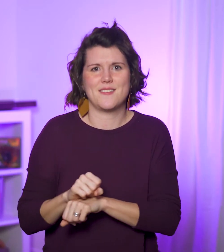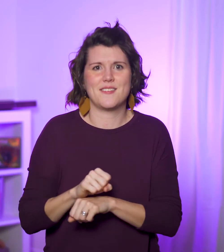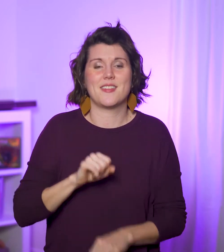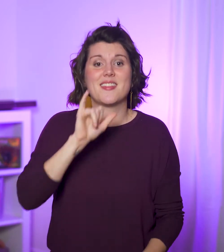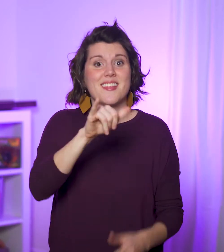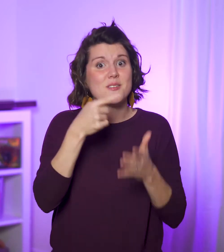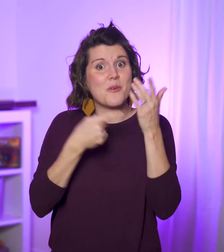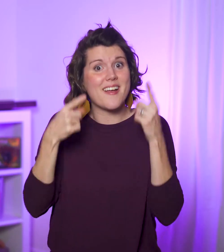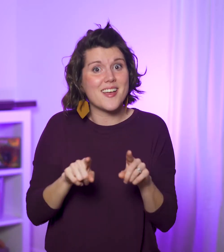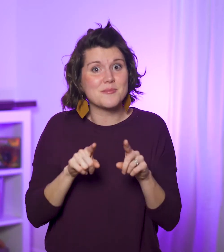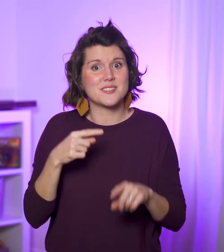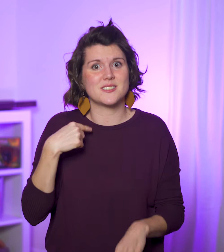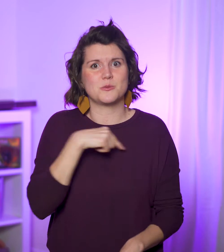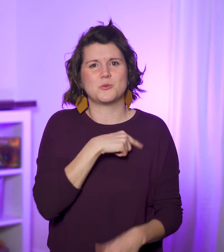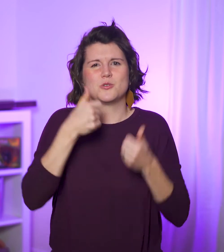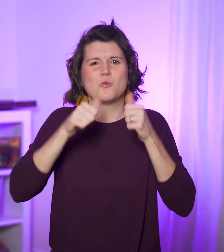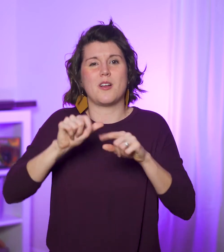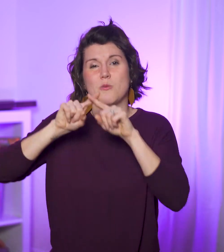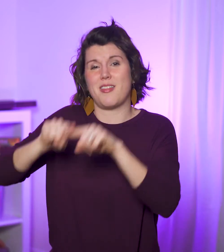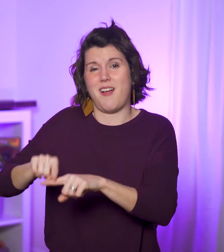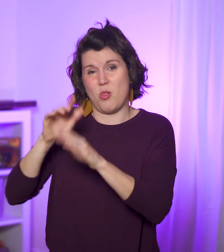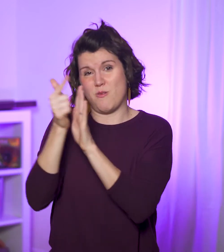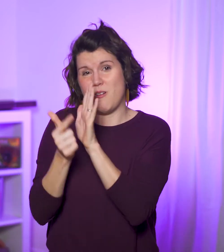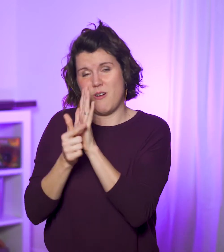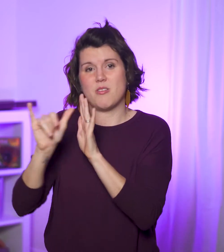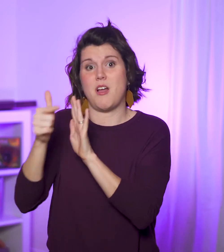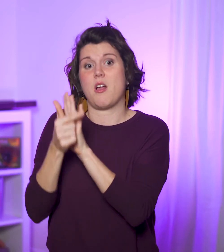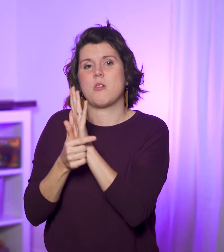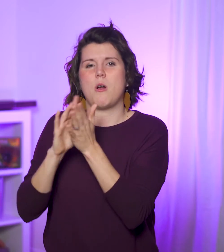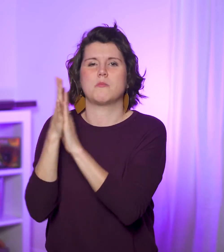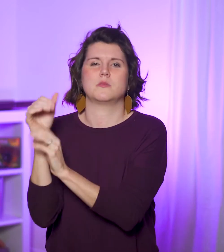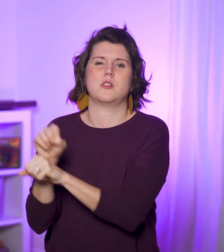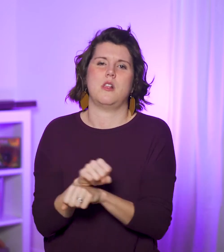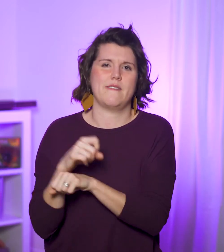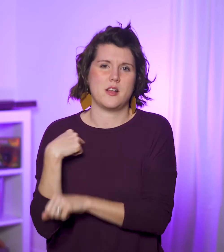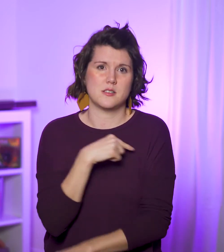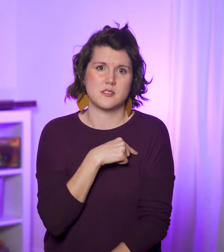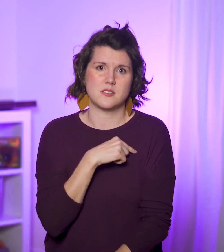and that’s what happens when we try to rely on the law; it enslaves.